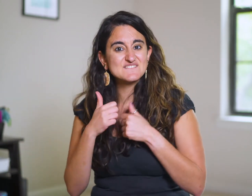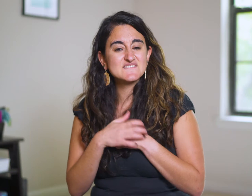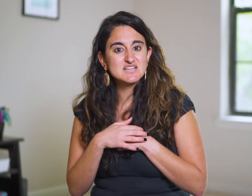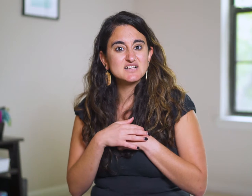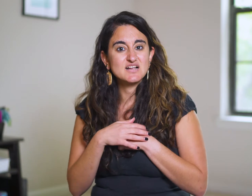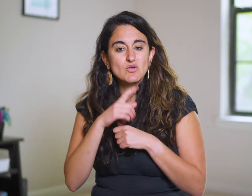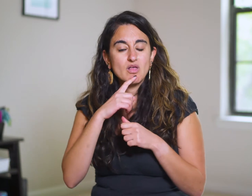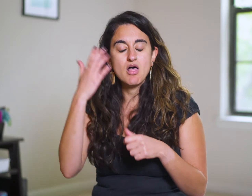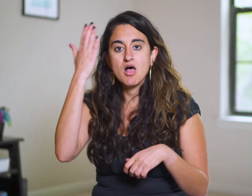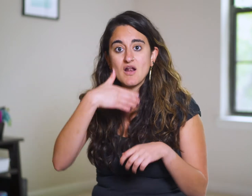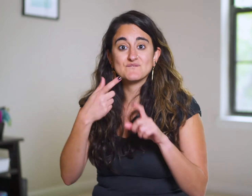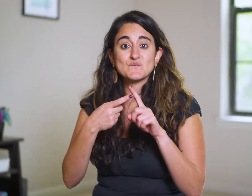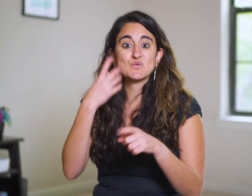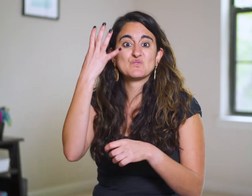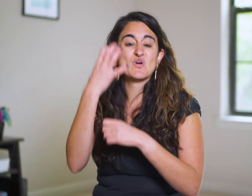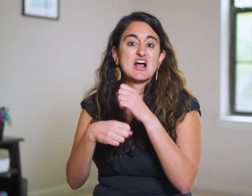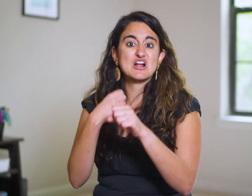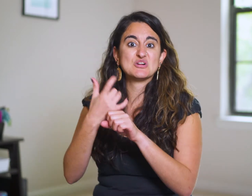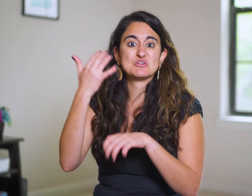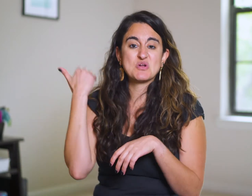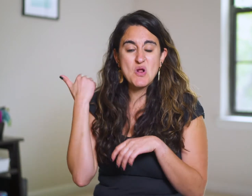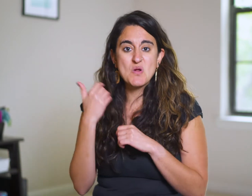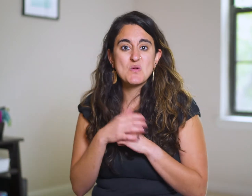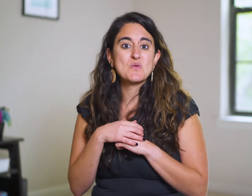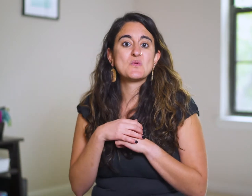That divine oversight from four years ago led up to this very moment!